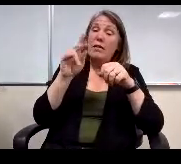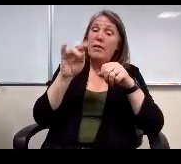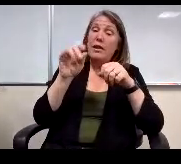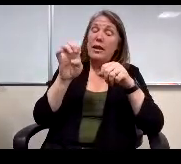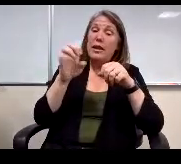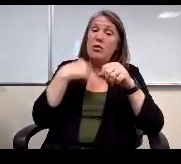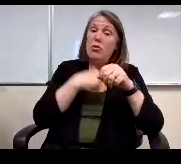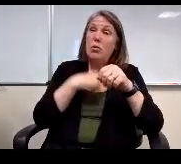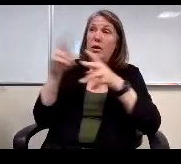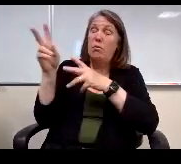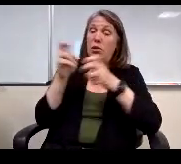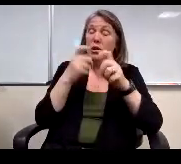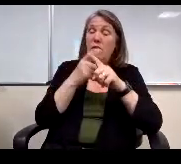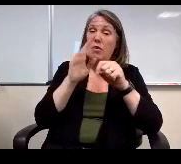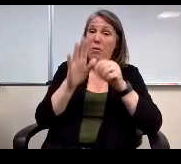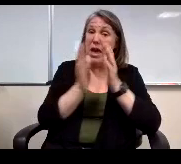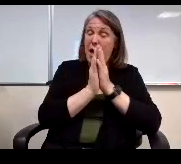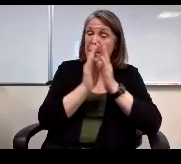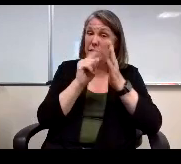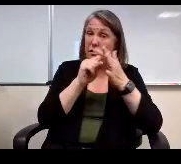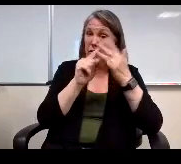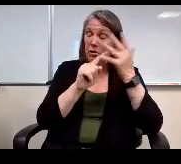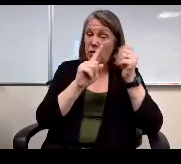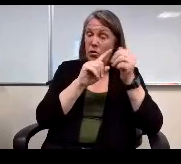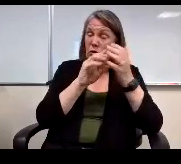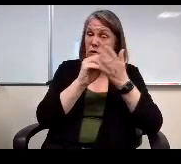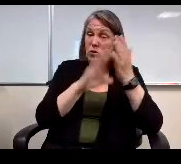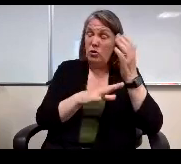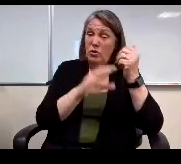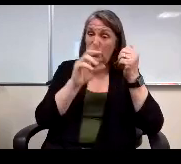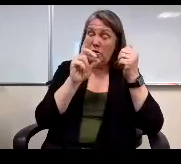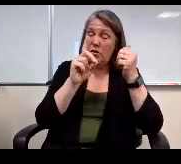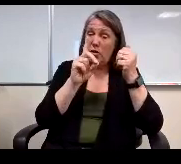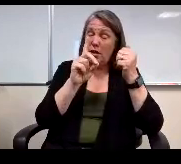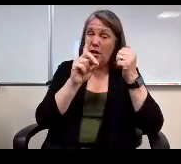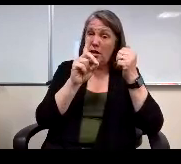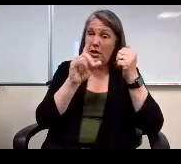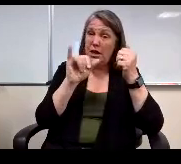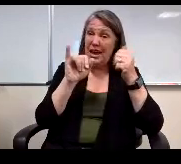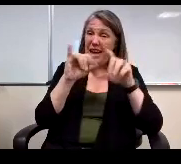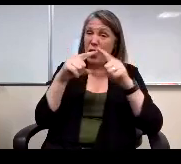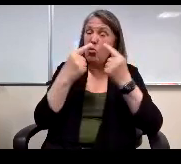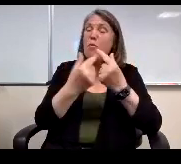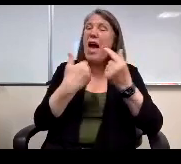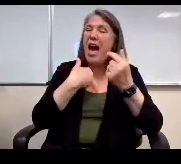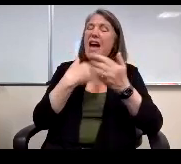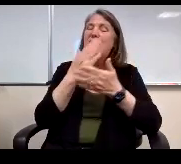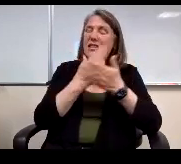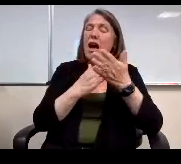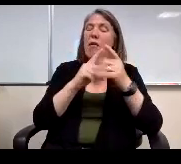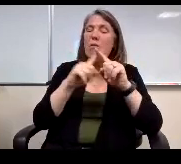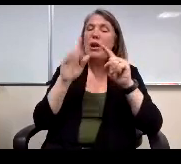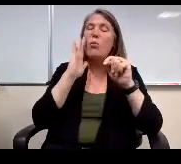off of here and ask those students that information so DI Group would have some of that, but it would be interesting.